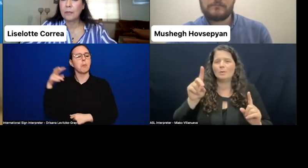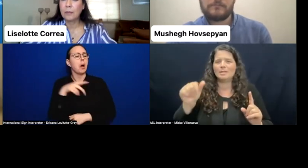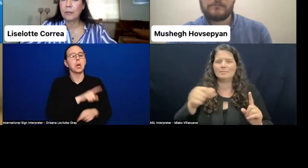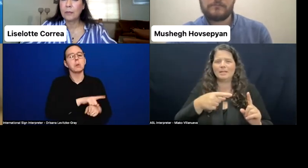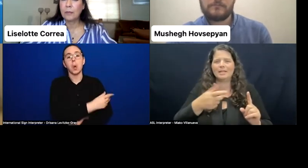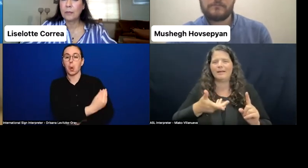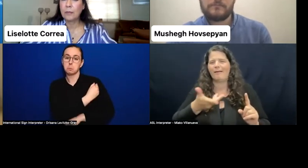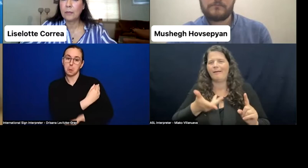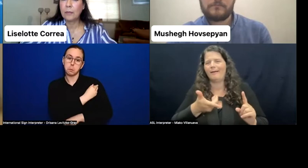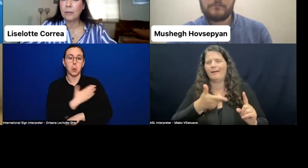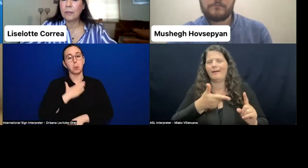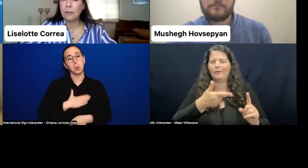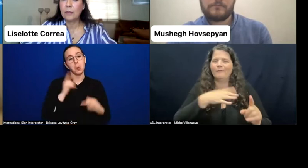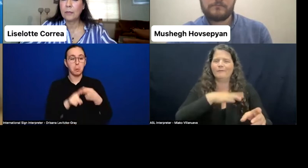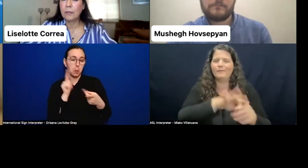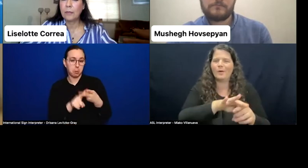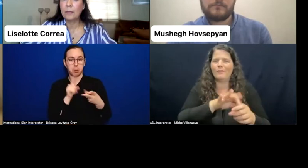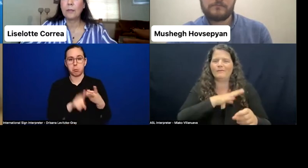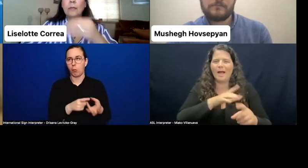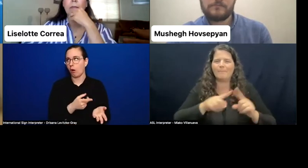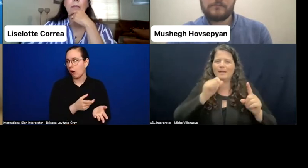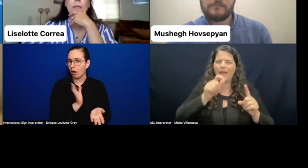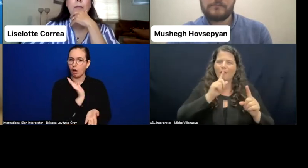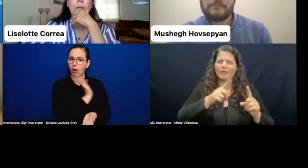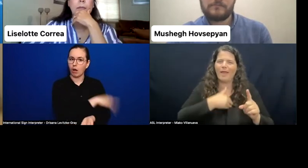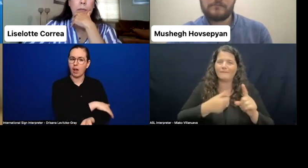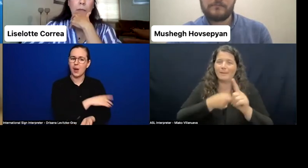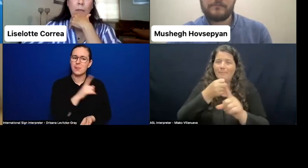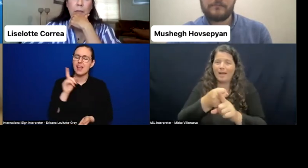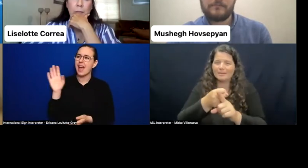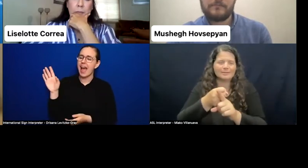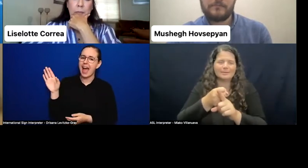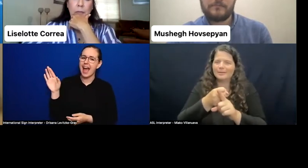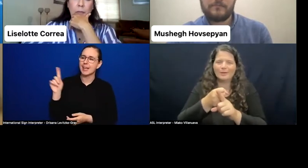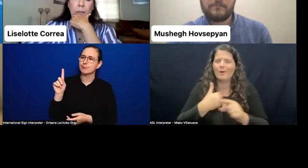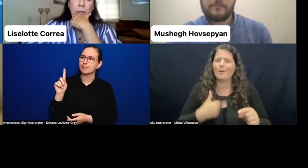must to say to our government that people with disabilities,